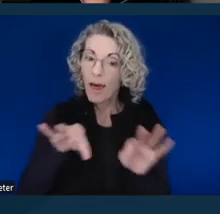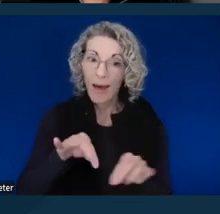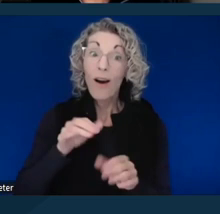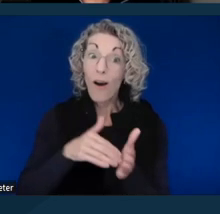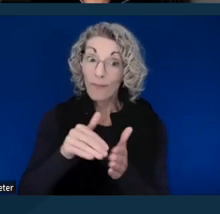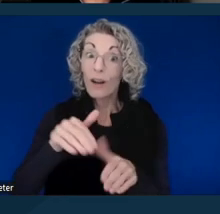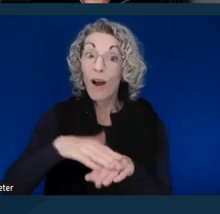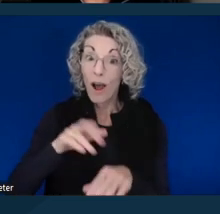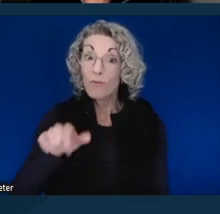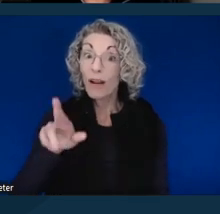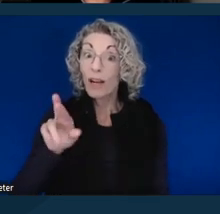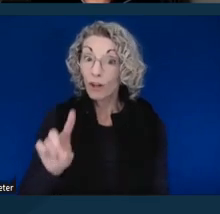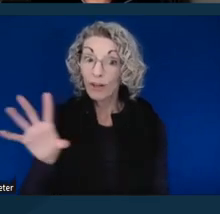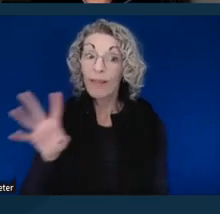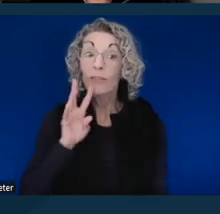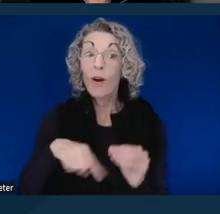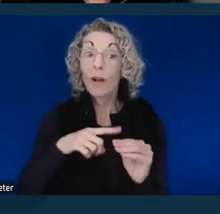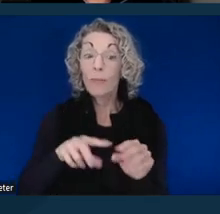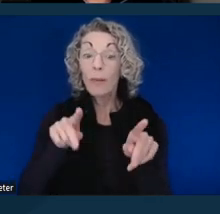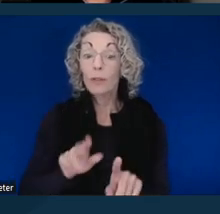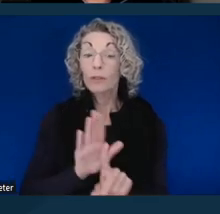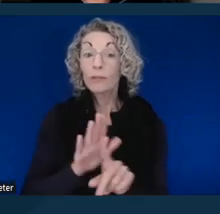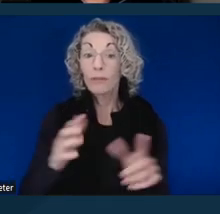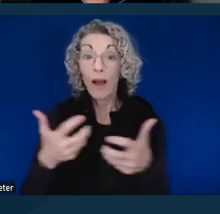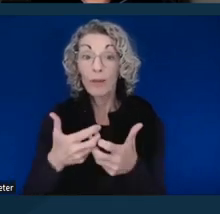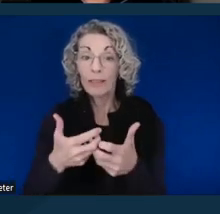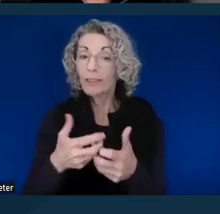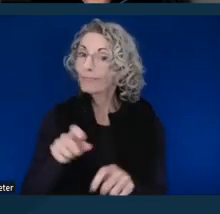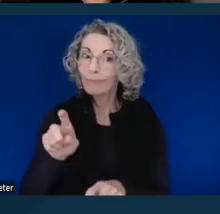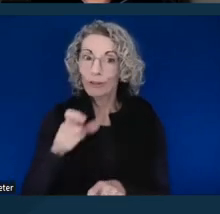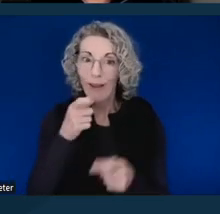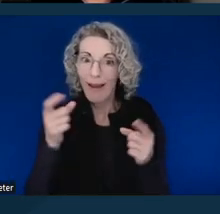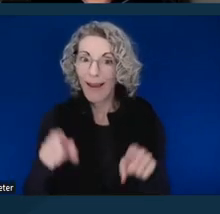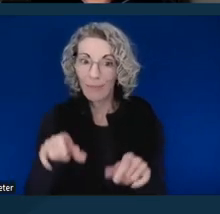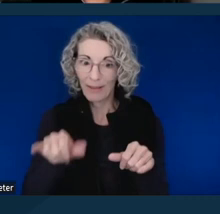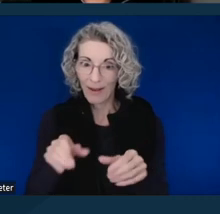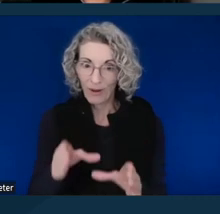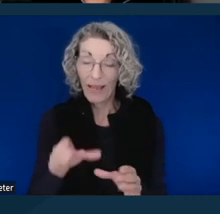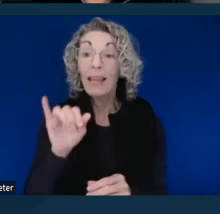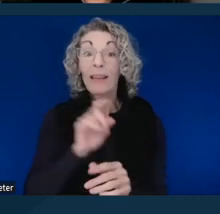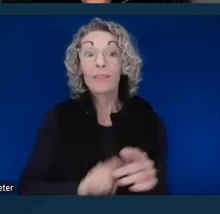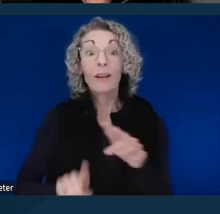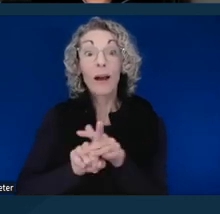That is not supposed to happen. So if that is coming up in one of your cases, you need to interject and ask the court to recess due